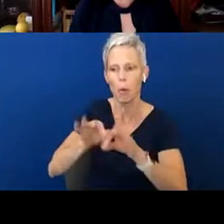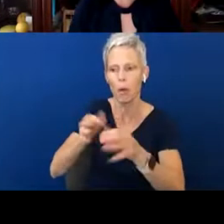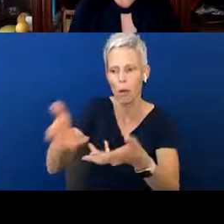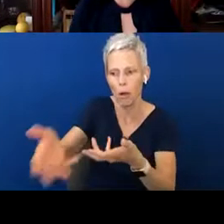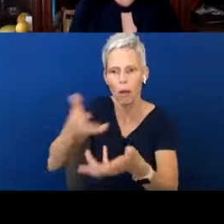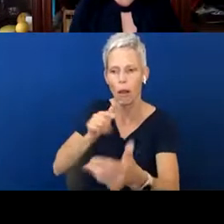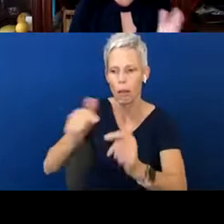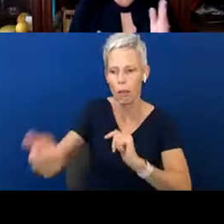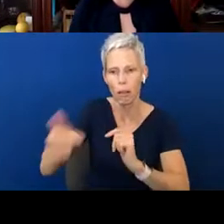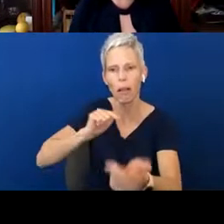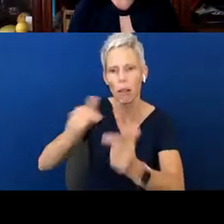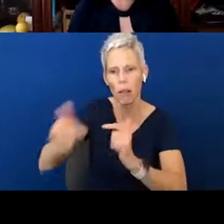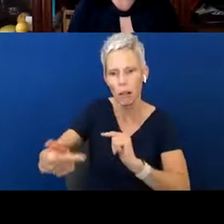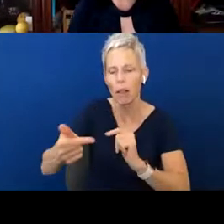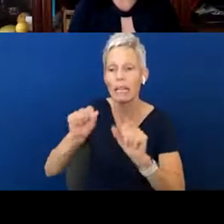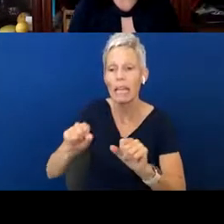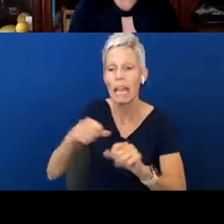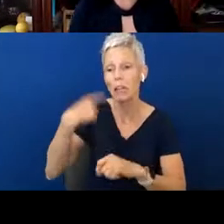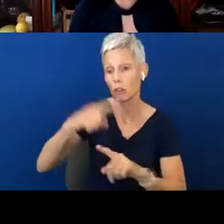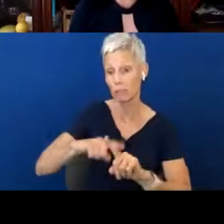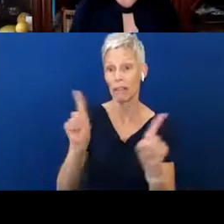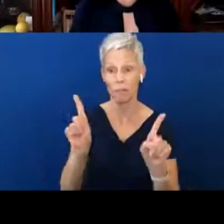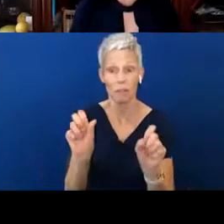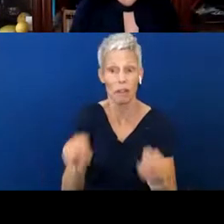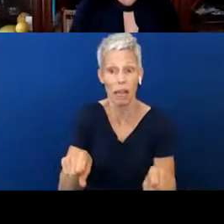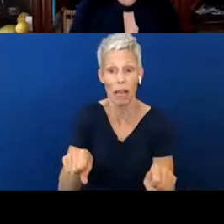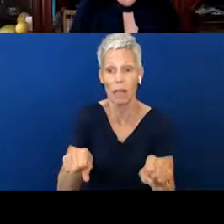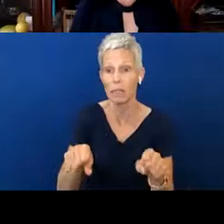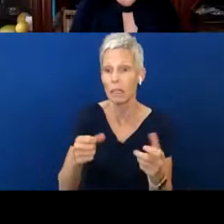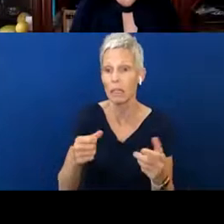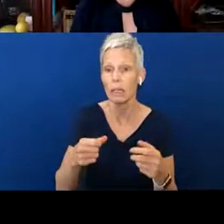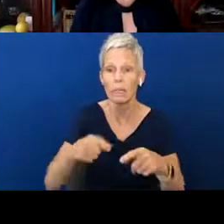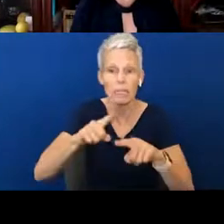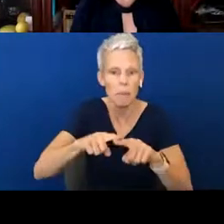And it can look a little bit differently on how we choose to communicate with our child,